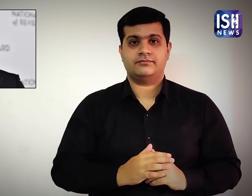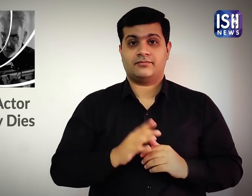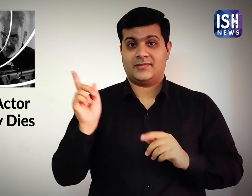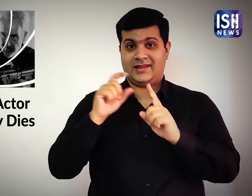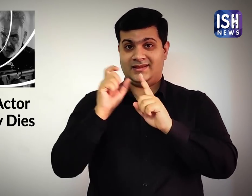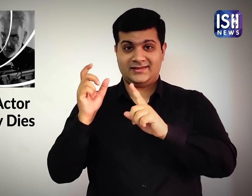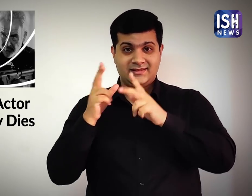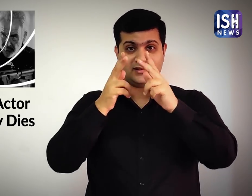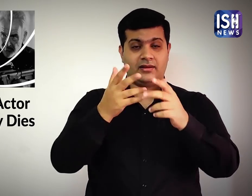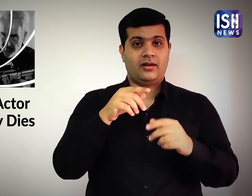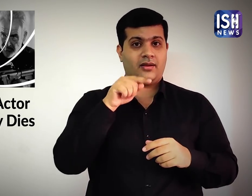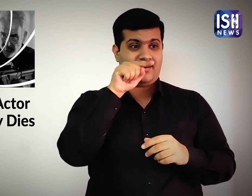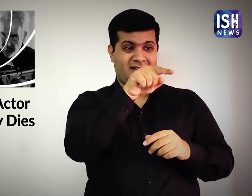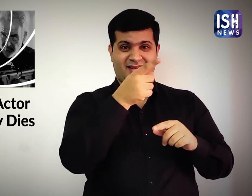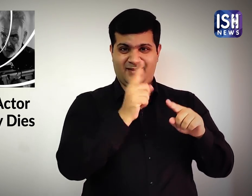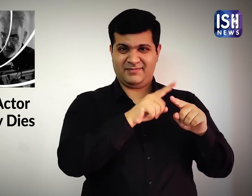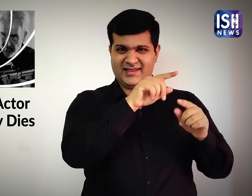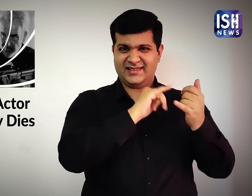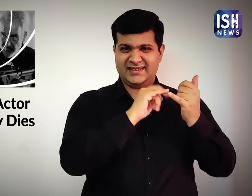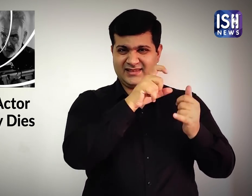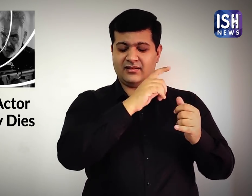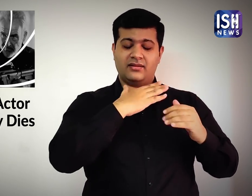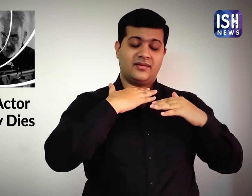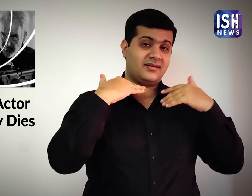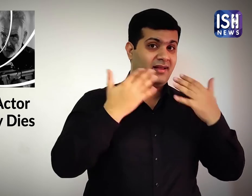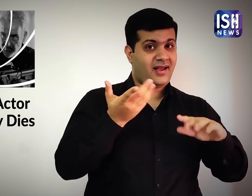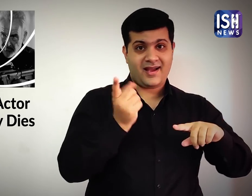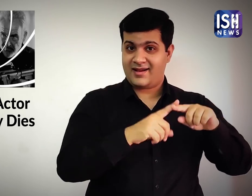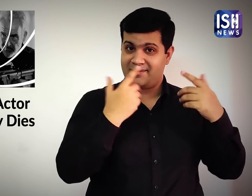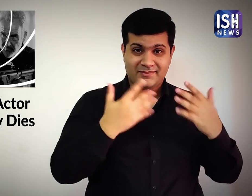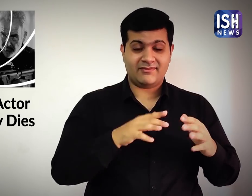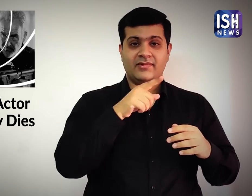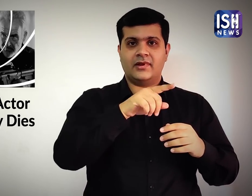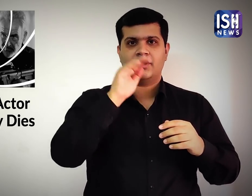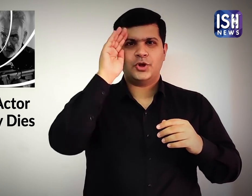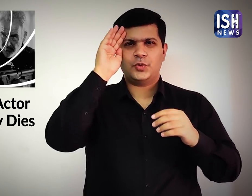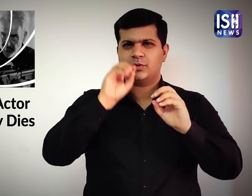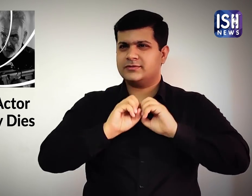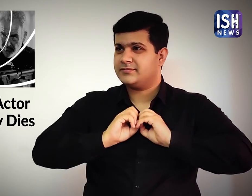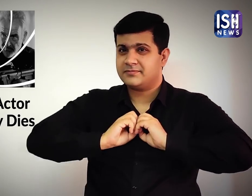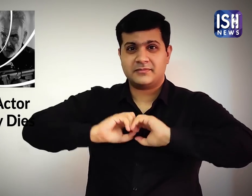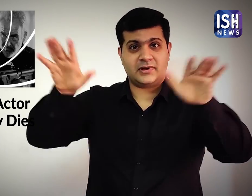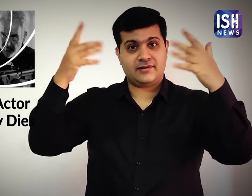When news about Connery’s death spread,